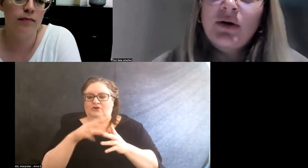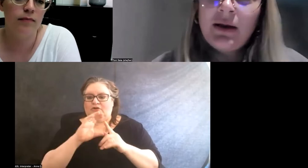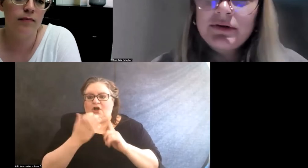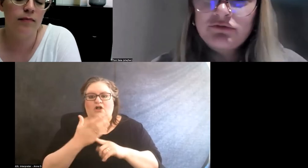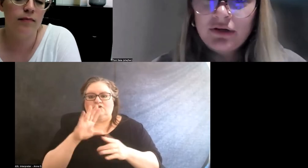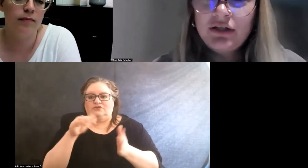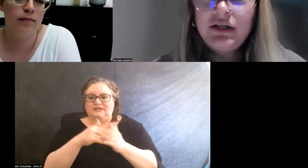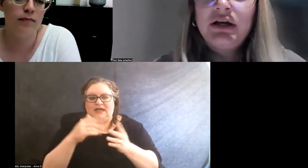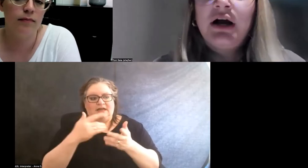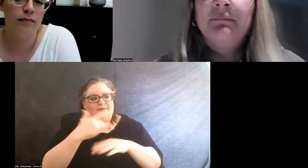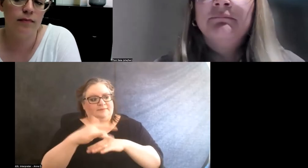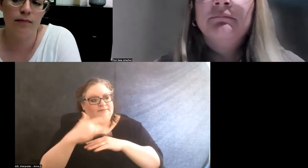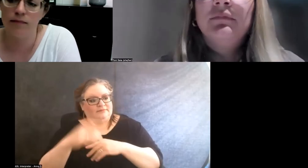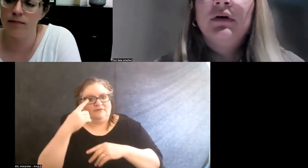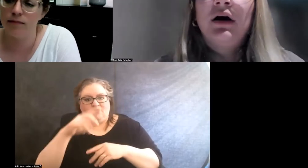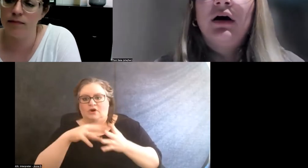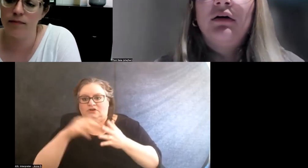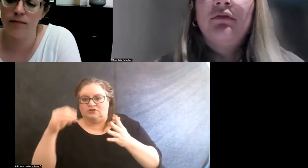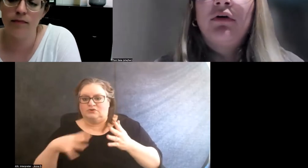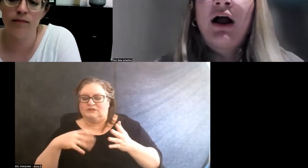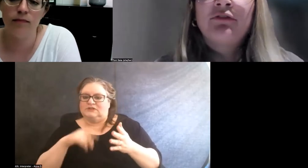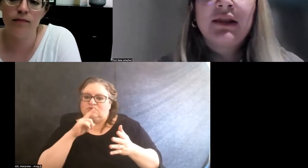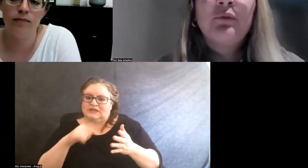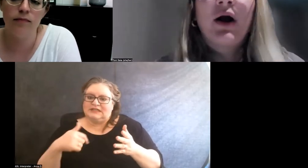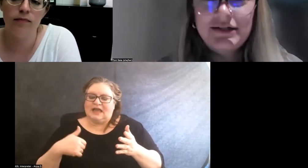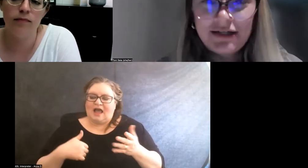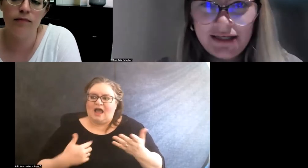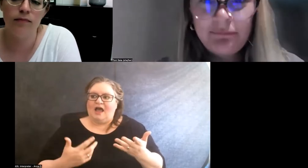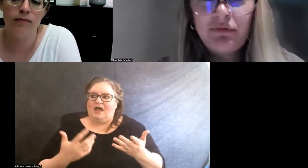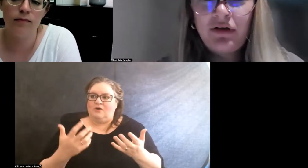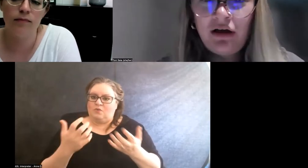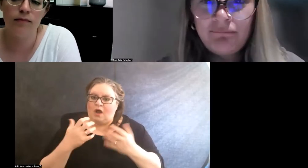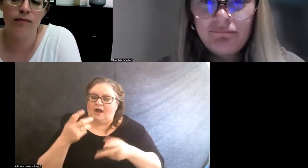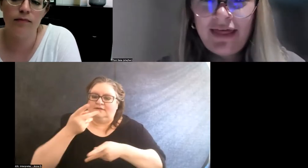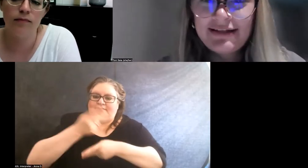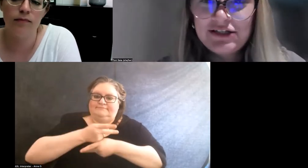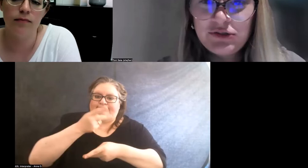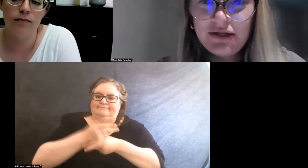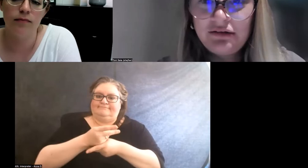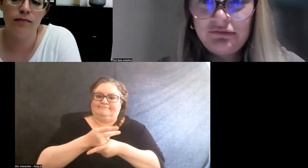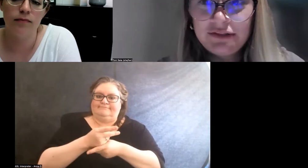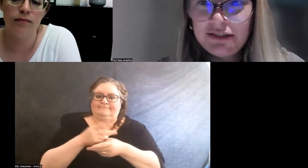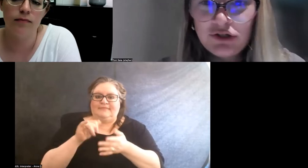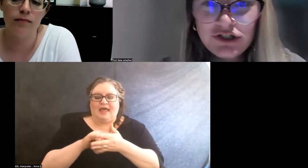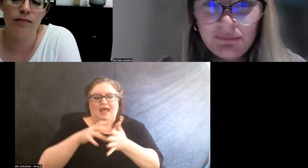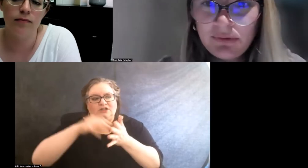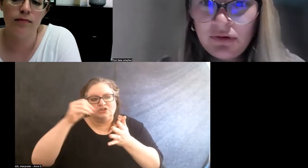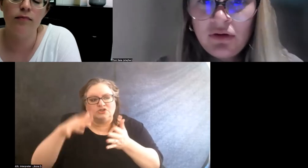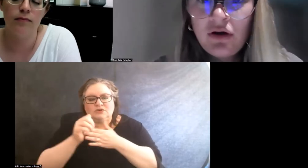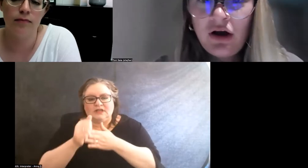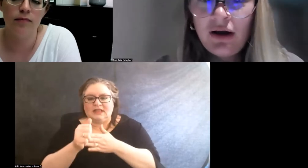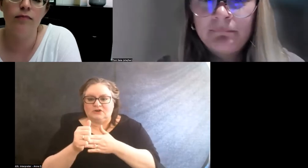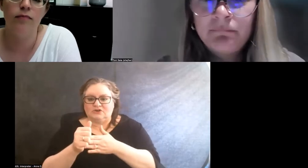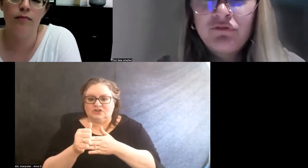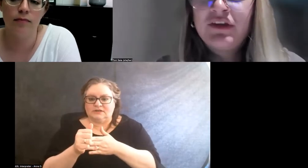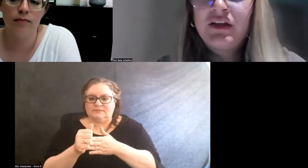So I really wanted to keep that student leadership feel